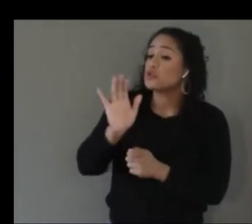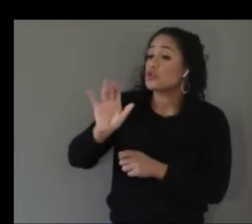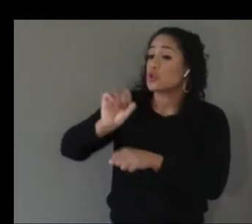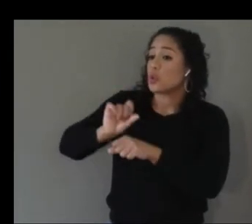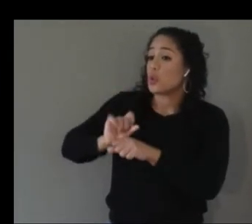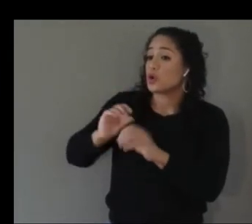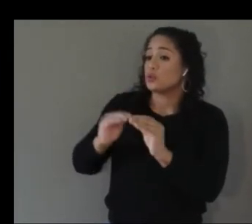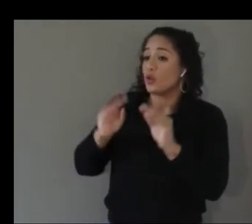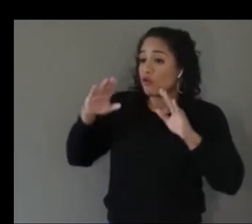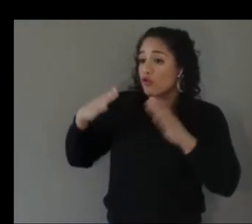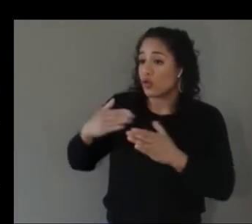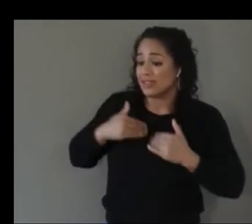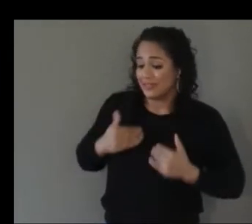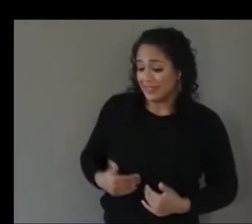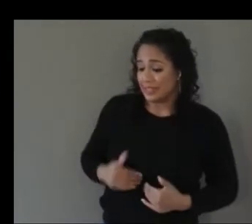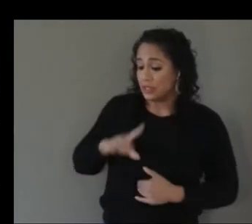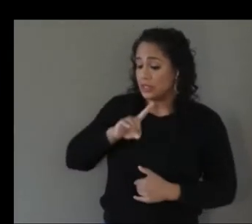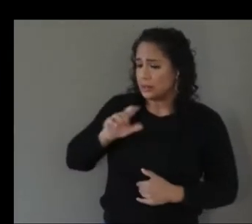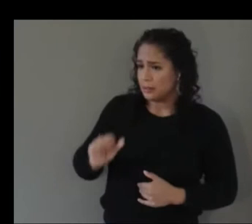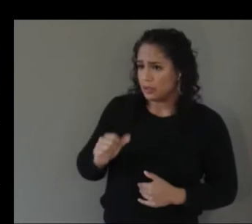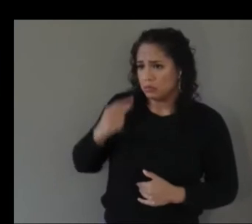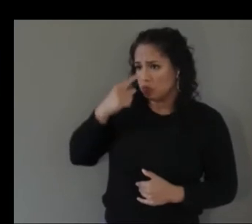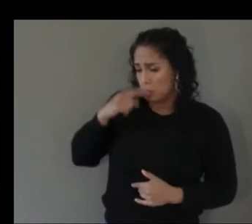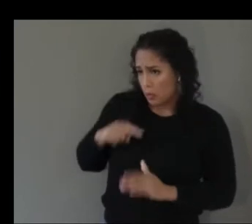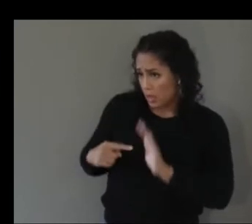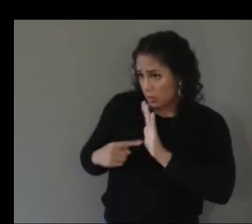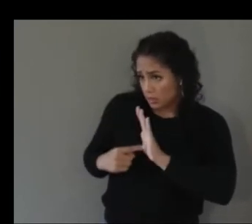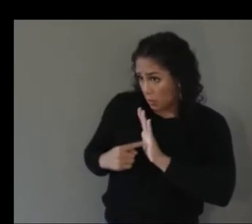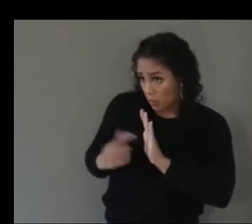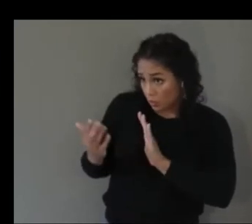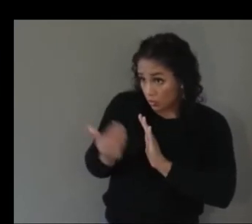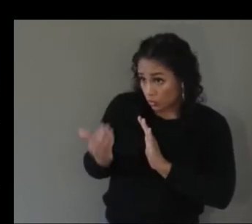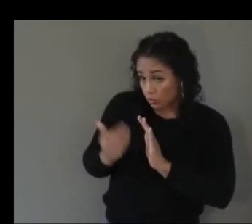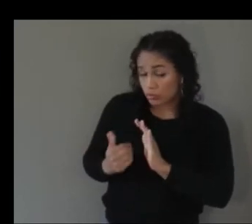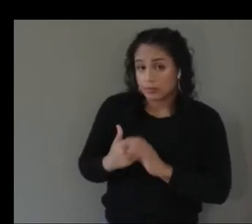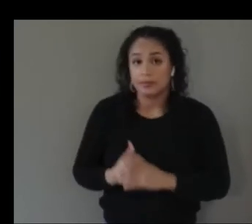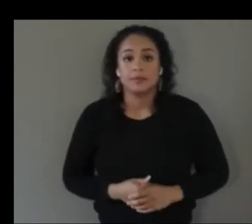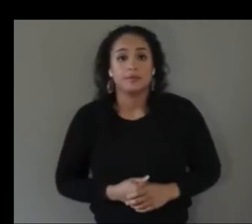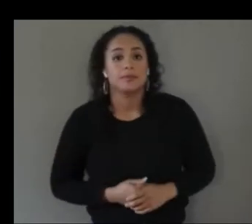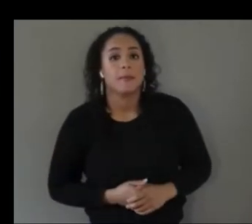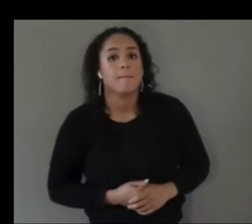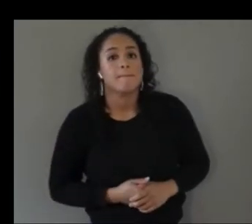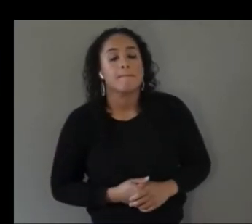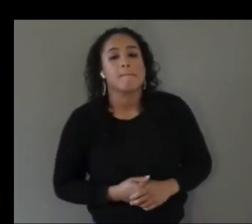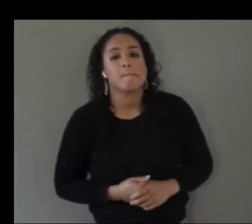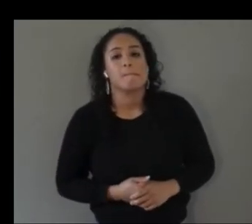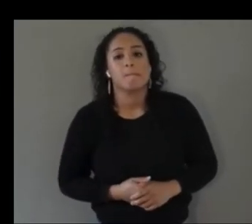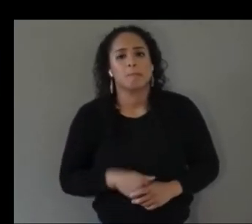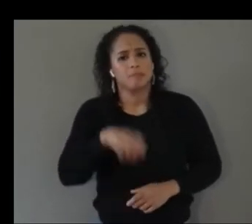can you give some examples of what kinds of disabilities that was yeah so we had people